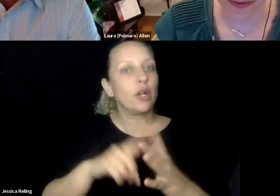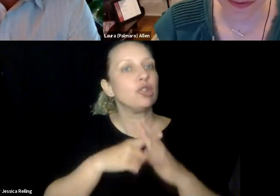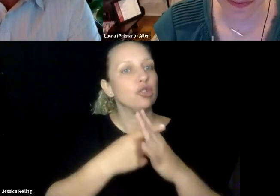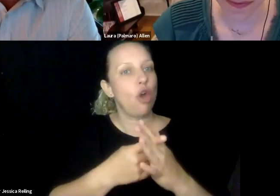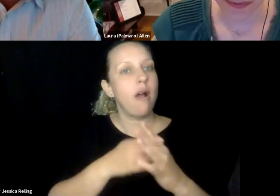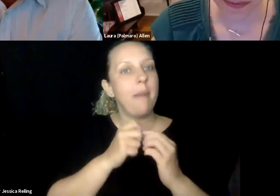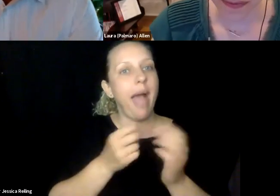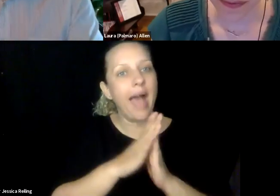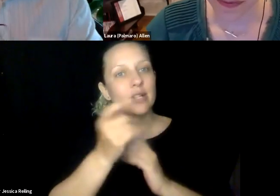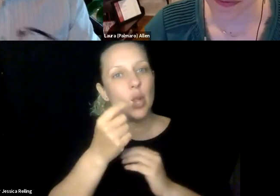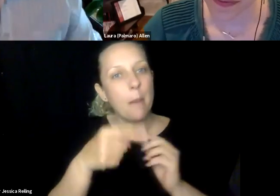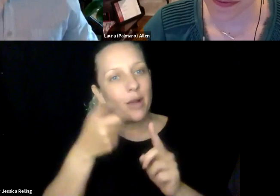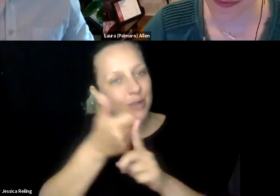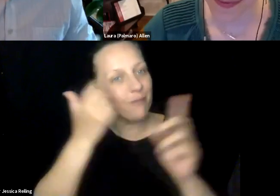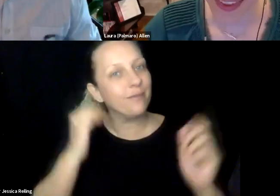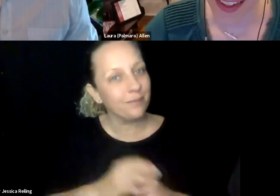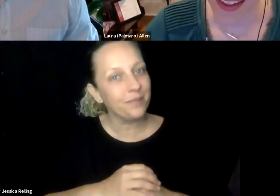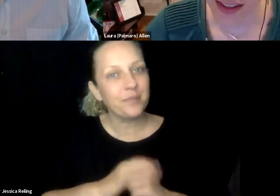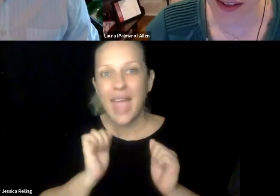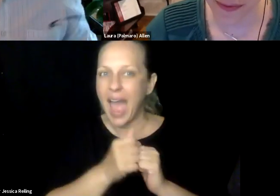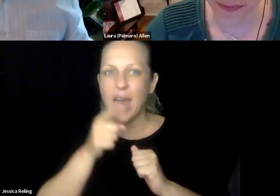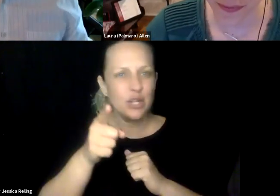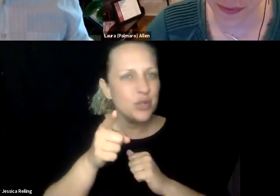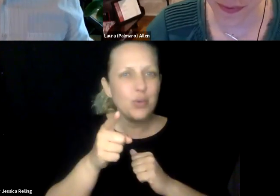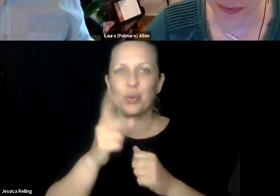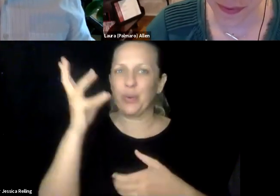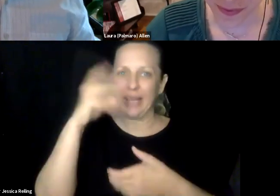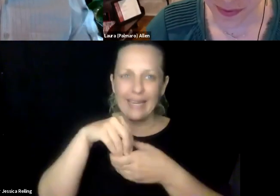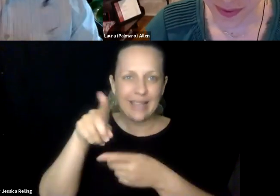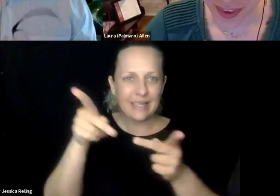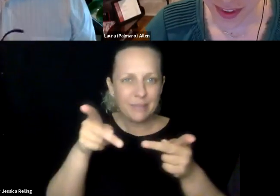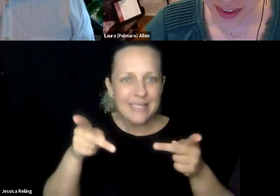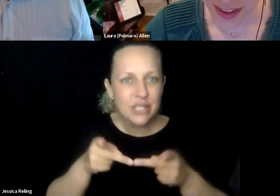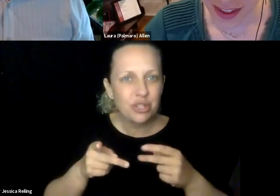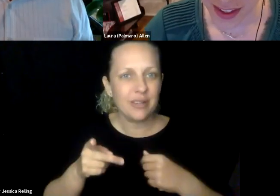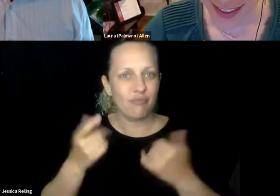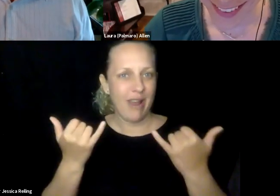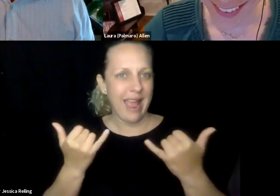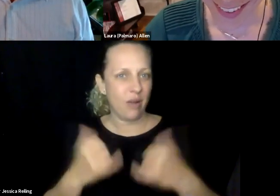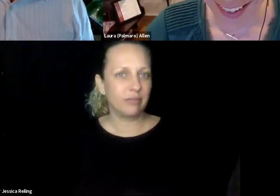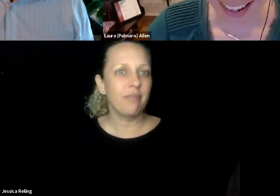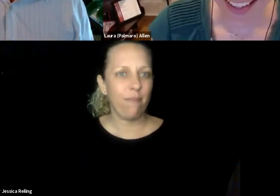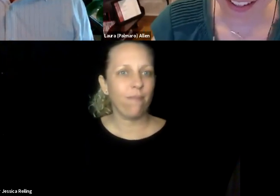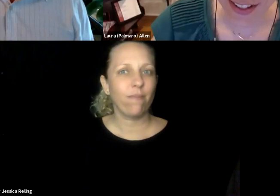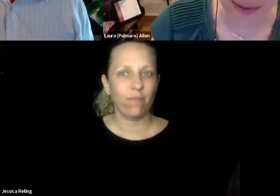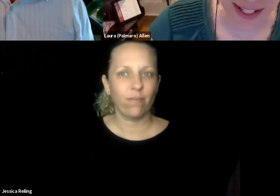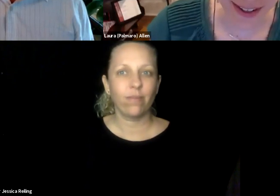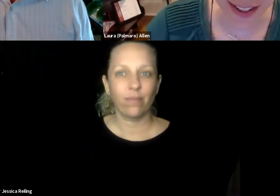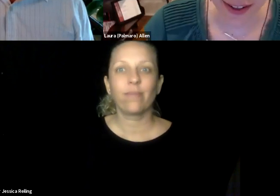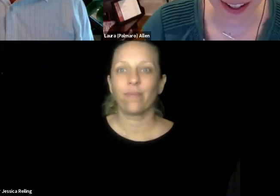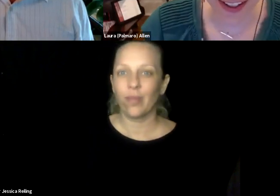forward over the next 10 minutes to hear about what Google is doing, and I want to just start off by asking you a little bit about yourself. How did